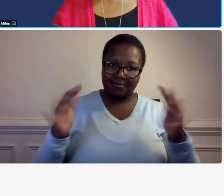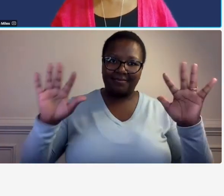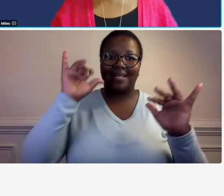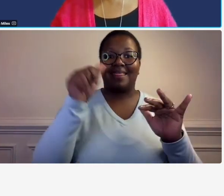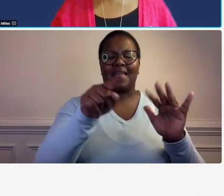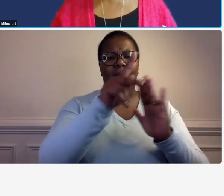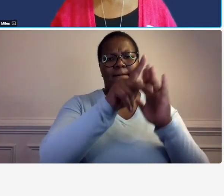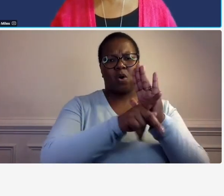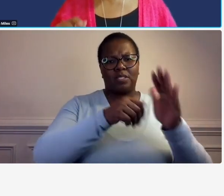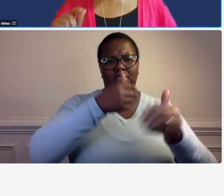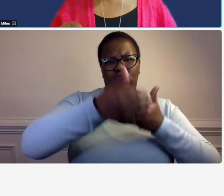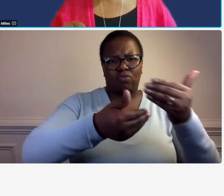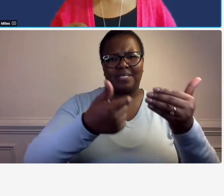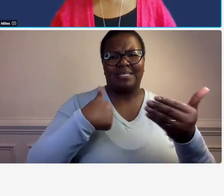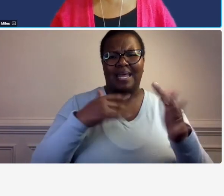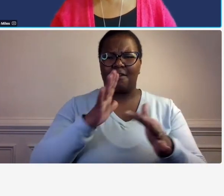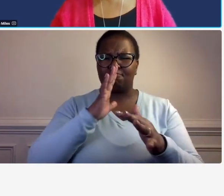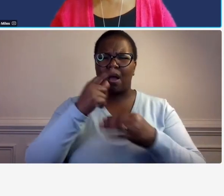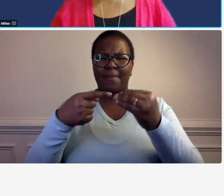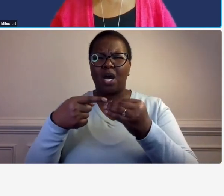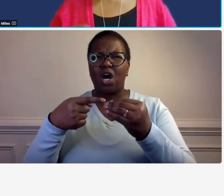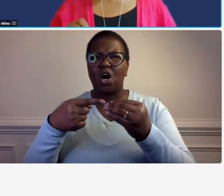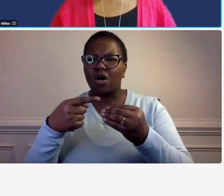talk about was the internal control though so i said the policies and procedures but